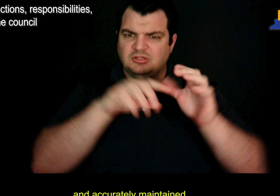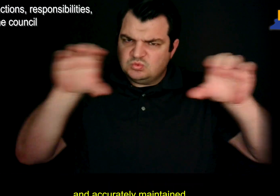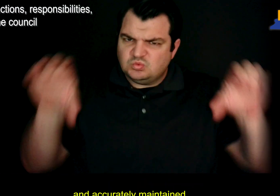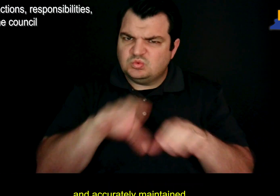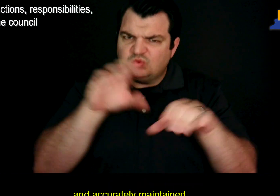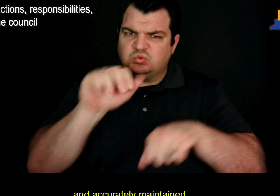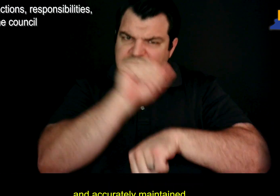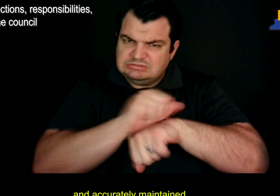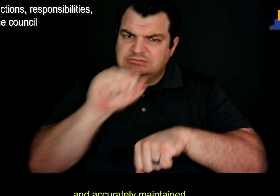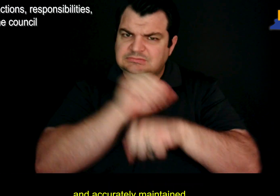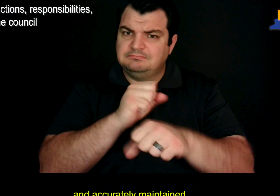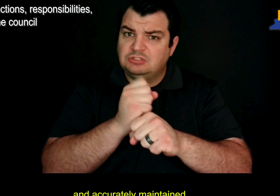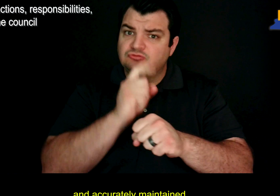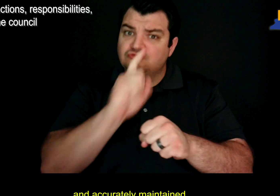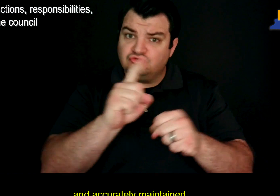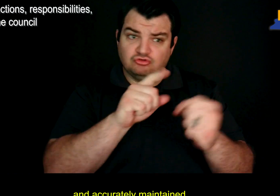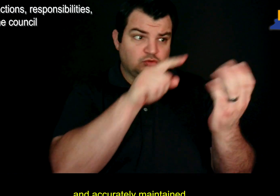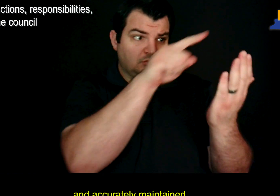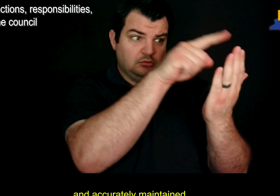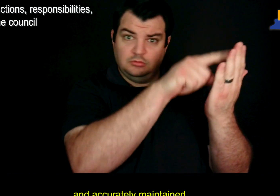and accurately maintained